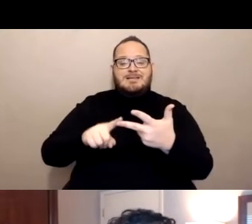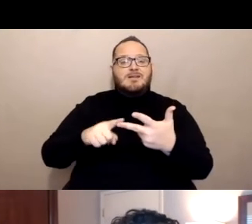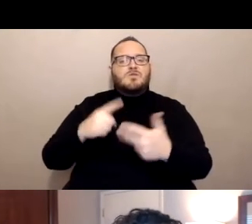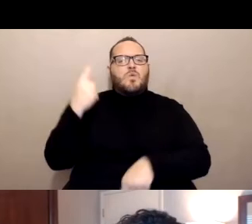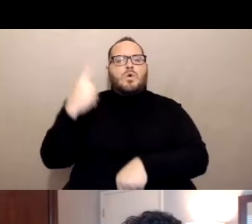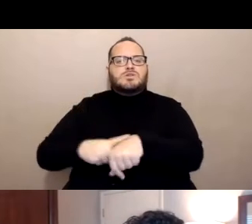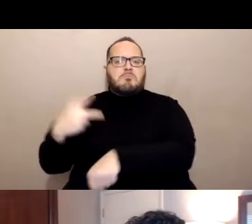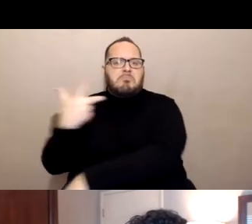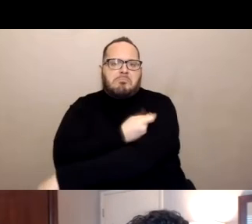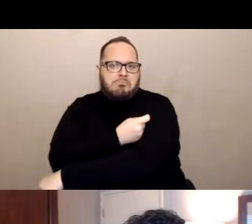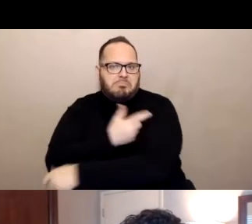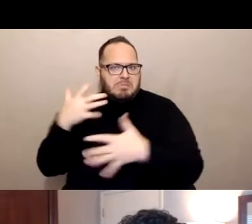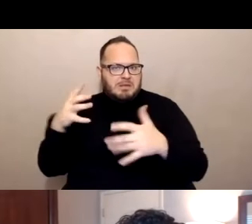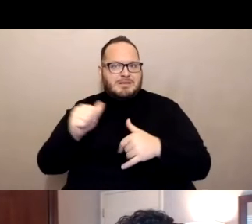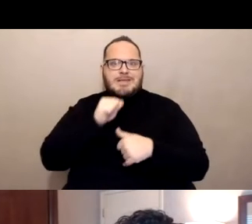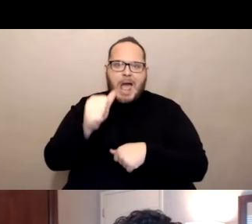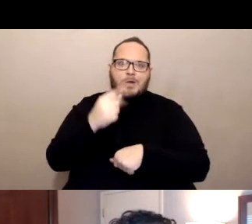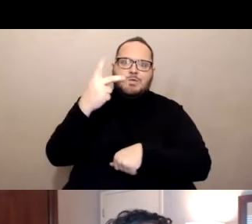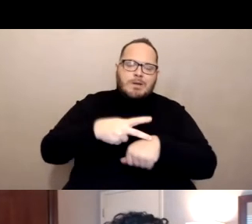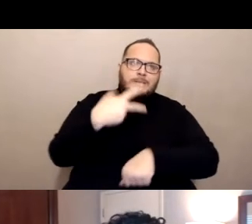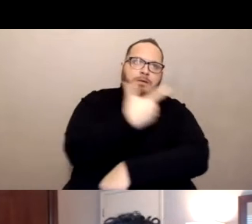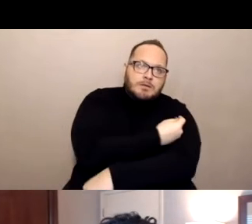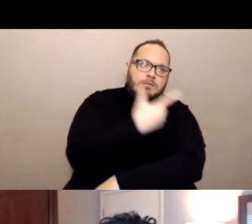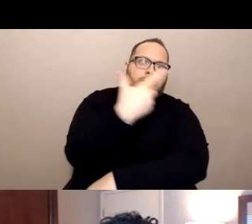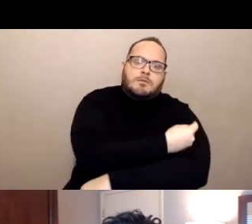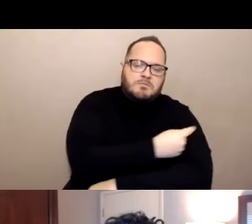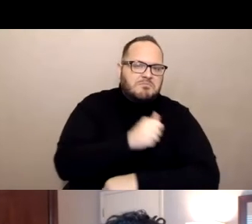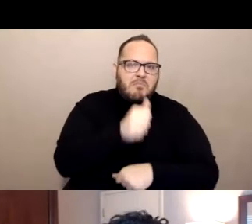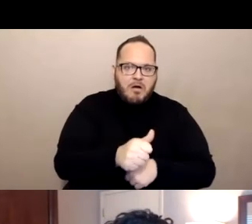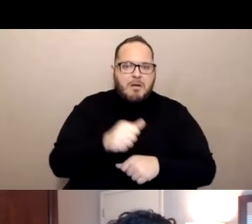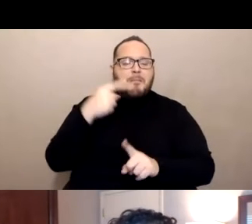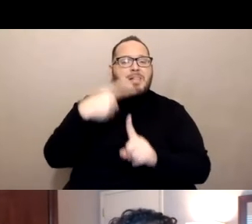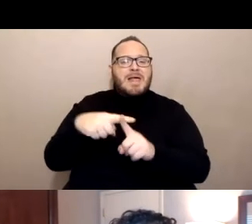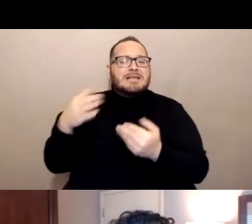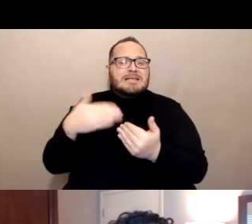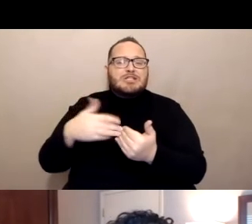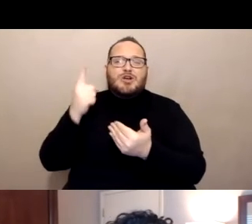and is much easier to transport and store. So it was considered a pretty important tool